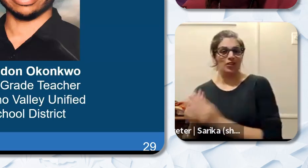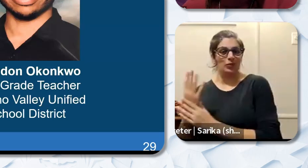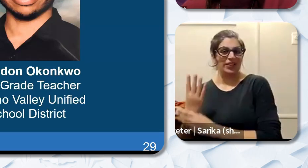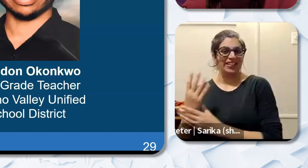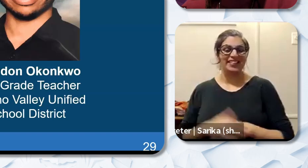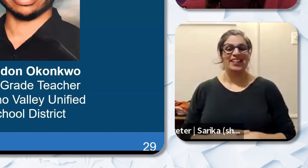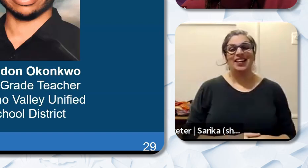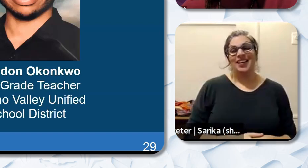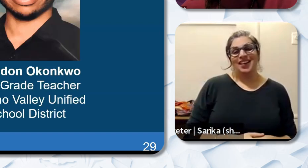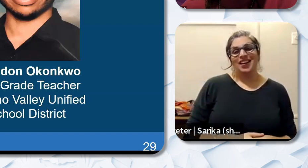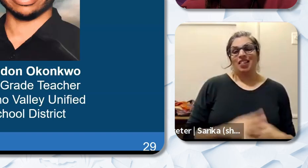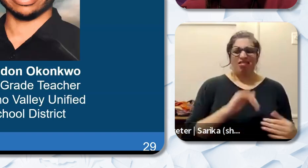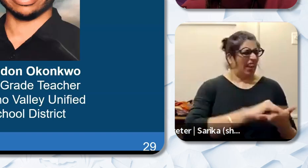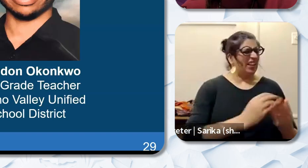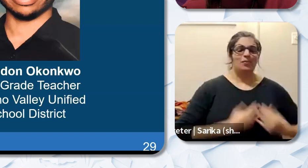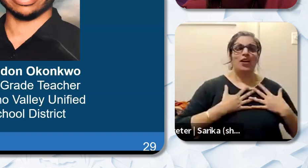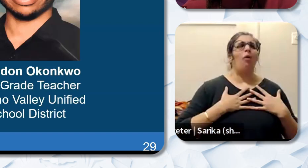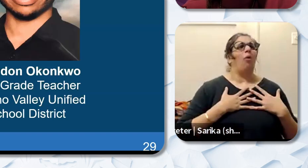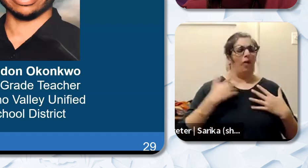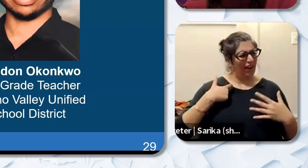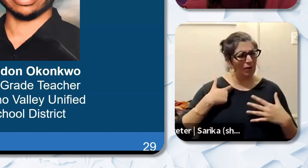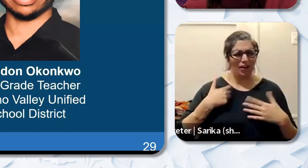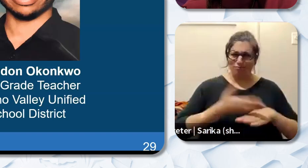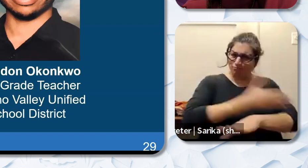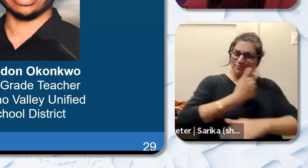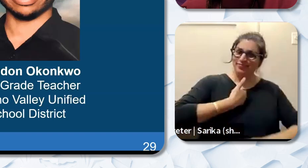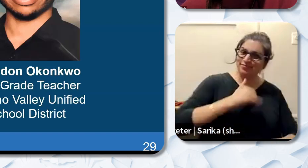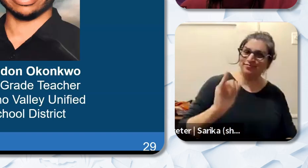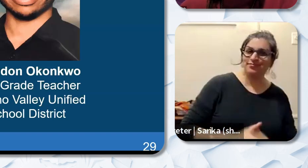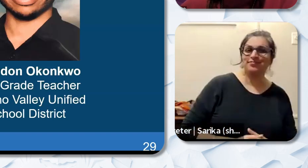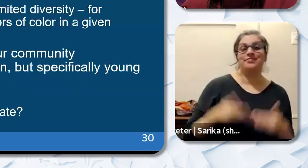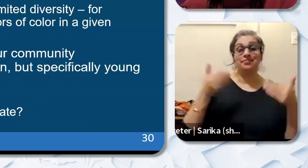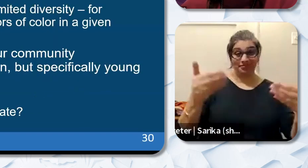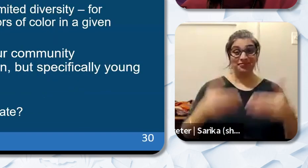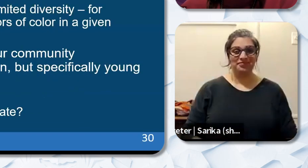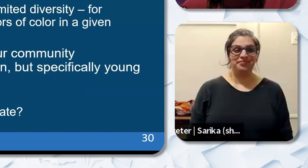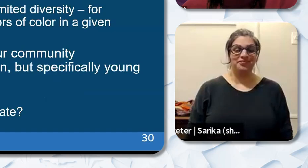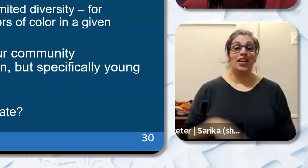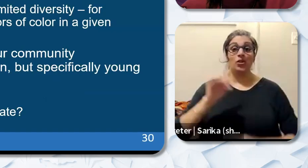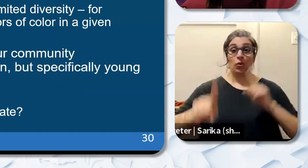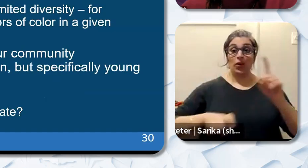inspires him to strive to do better as well. Next slide please. The questions we will be discussing